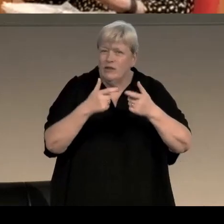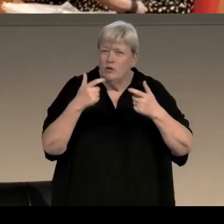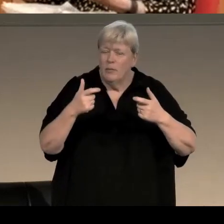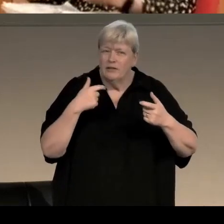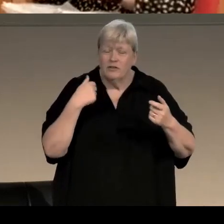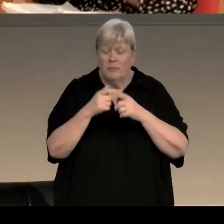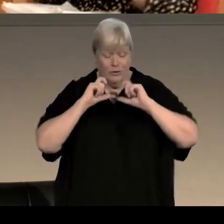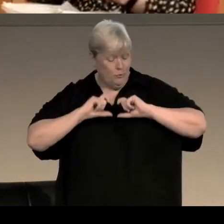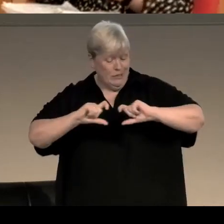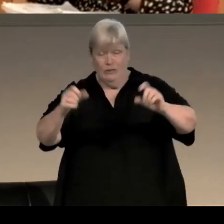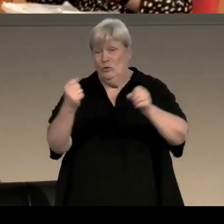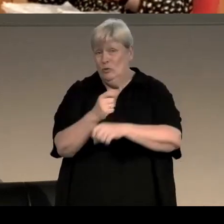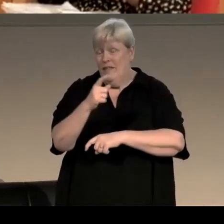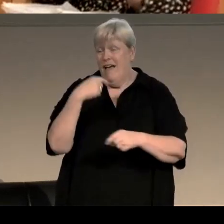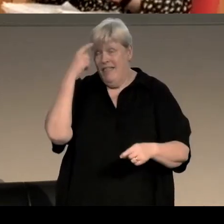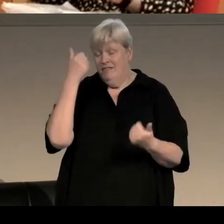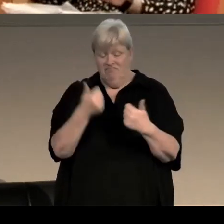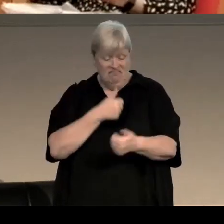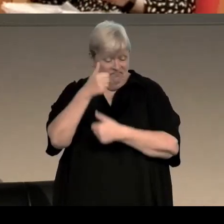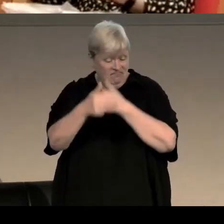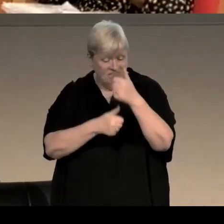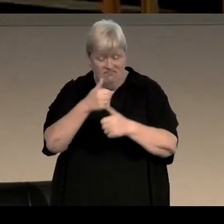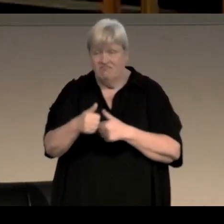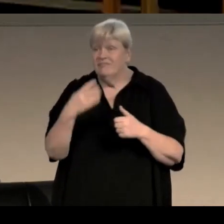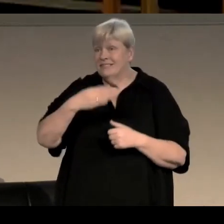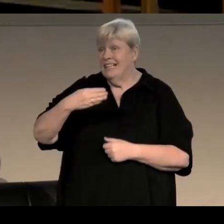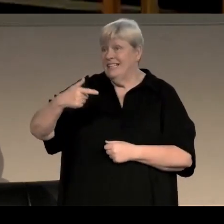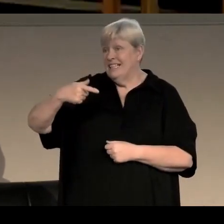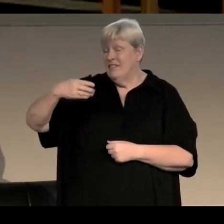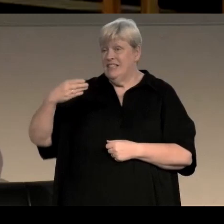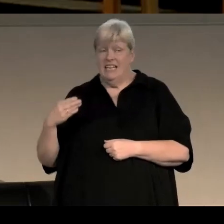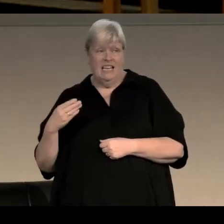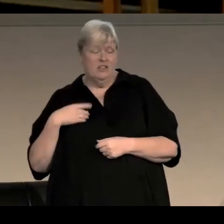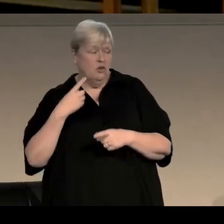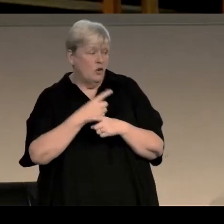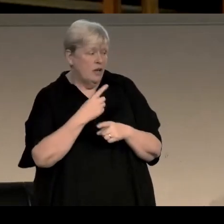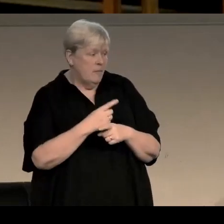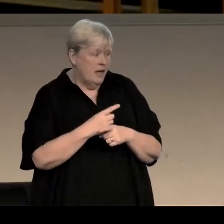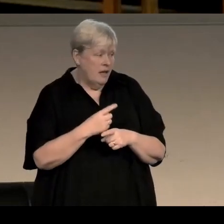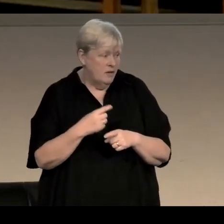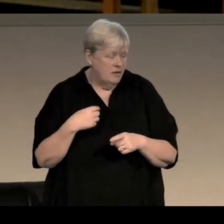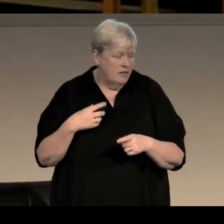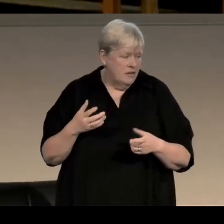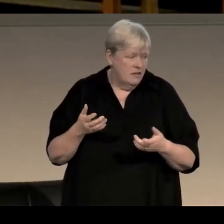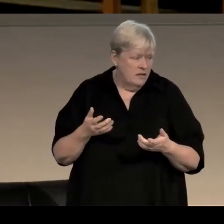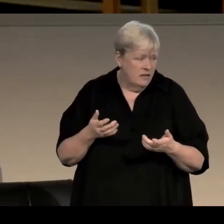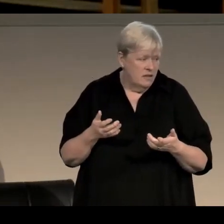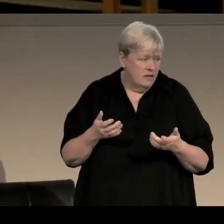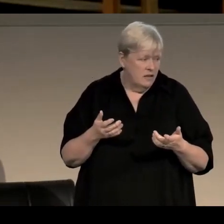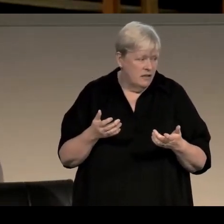to do it which I think is fantastic and in 1979 you're talking about the the rev - I'm so sorry -